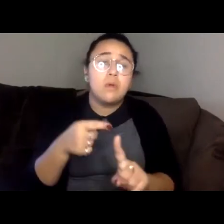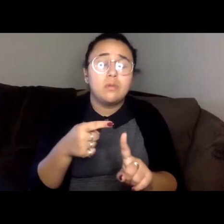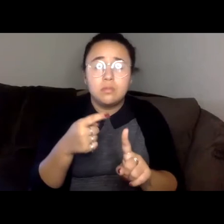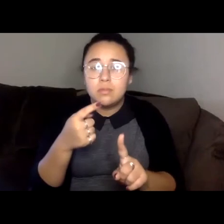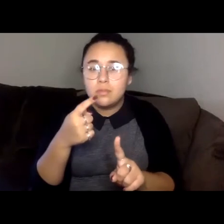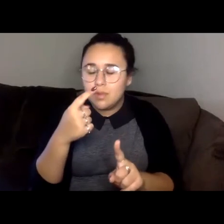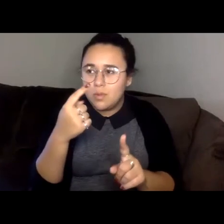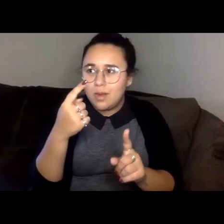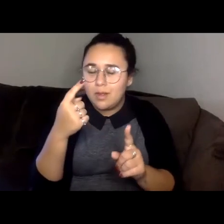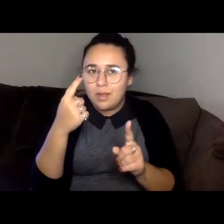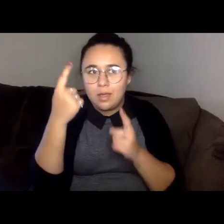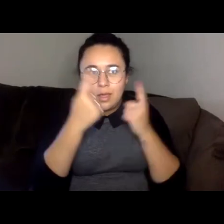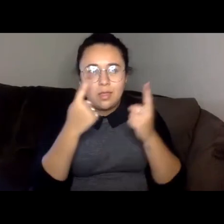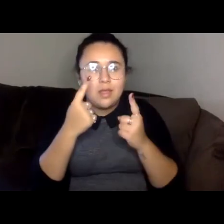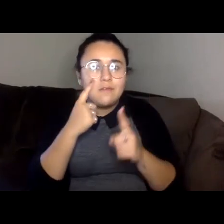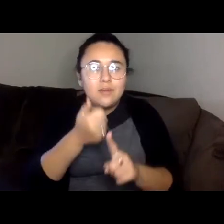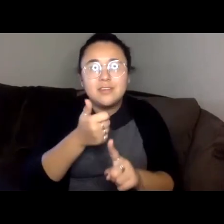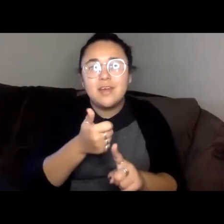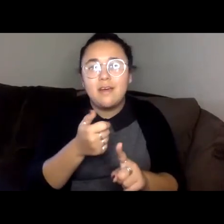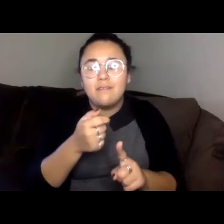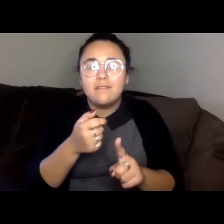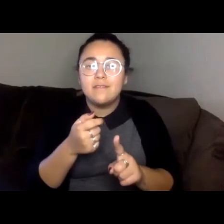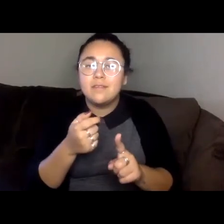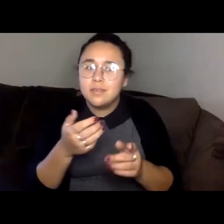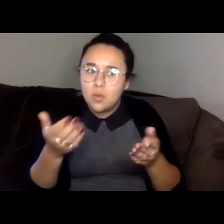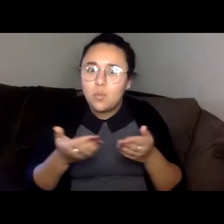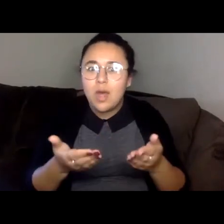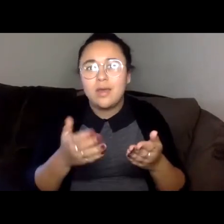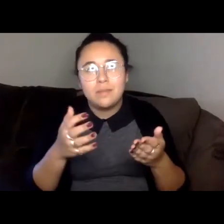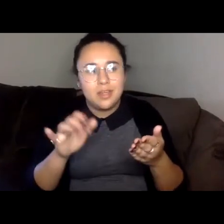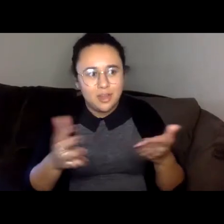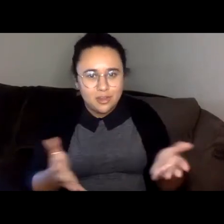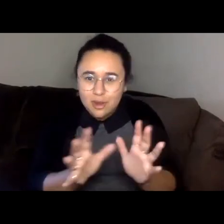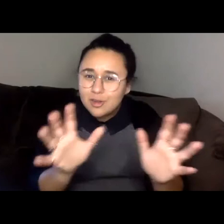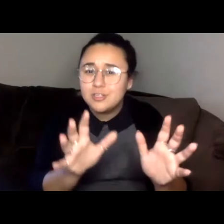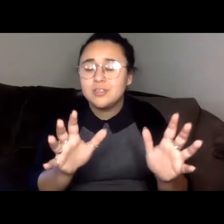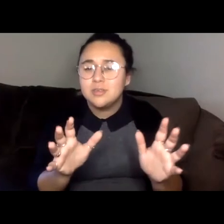They even welcome it and want you to return to America so you will get the chance to grow